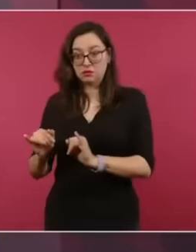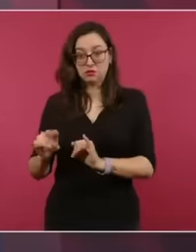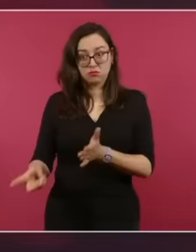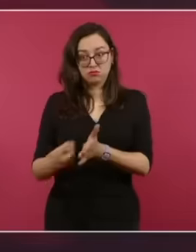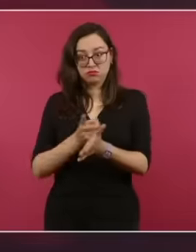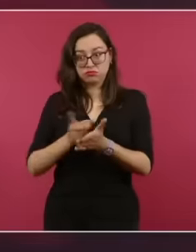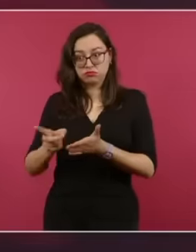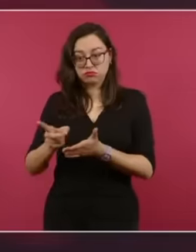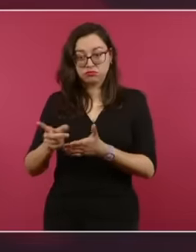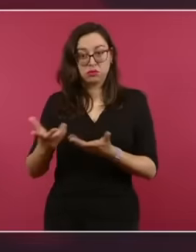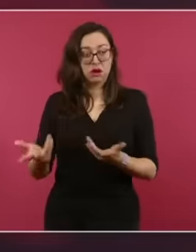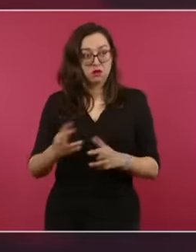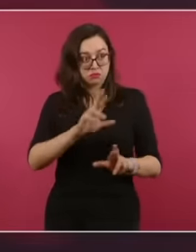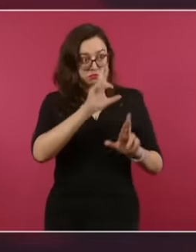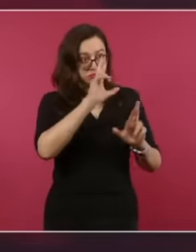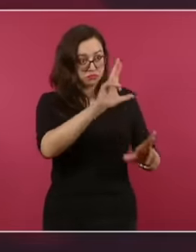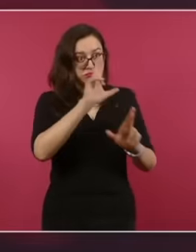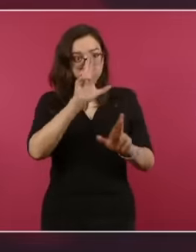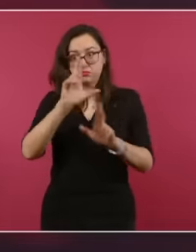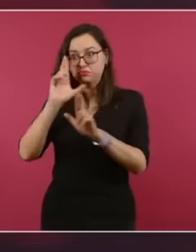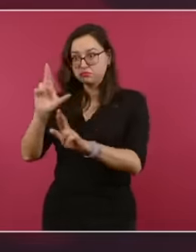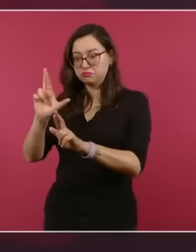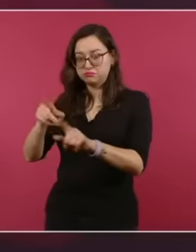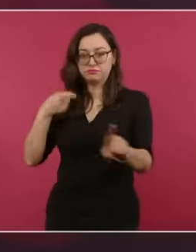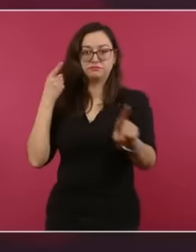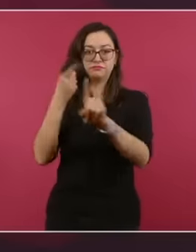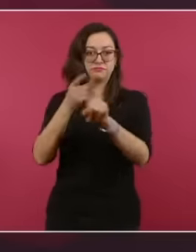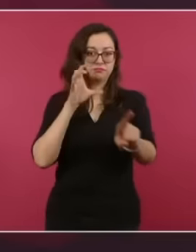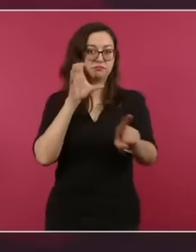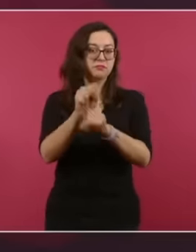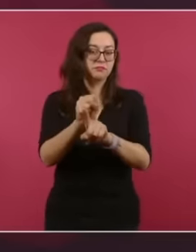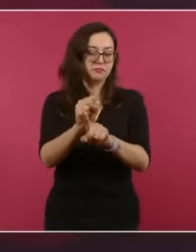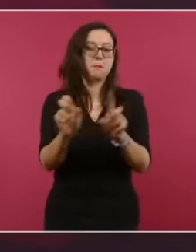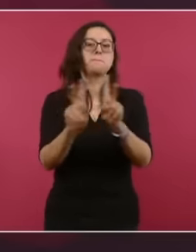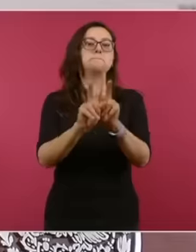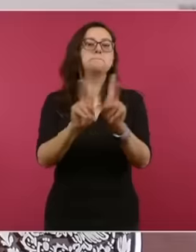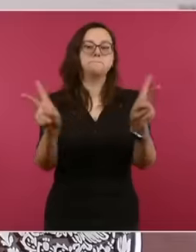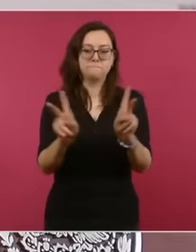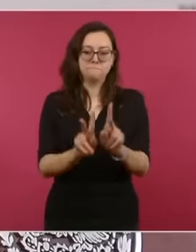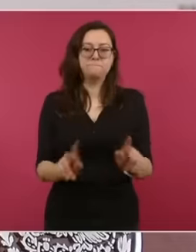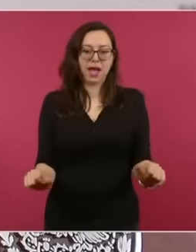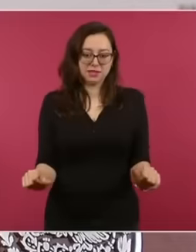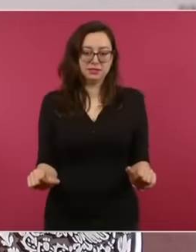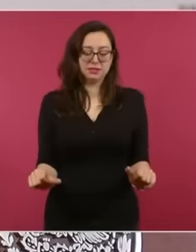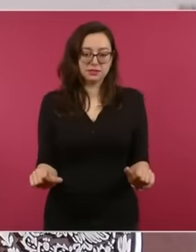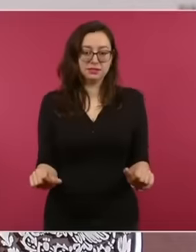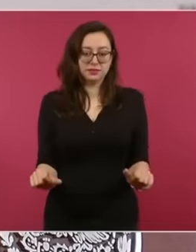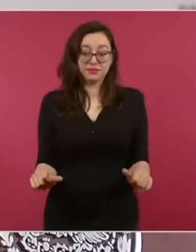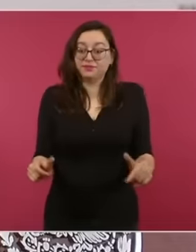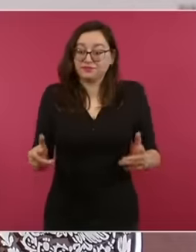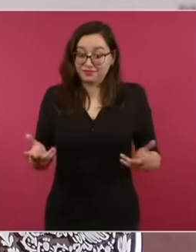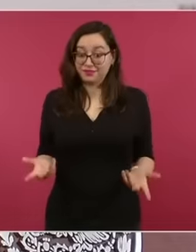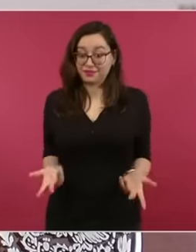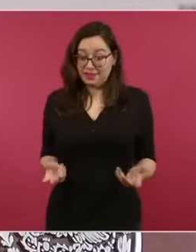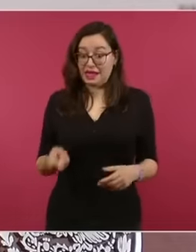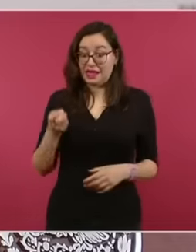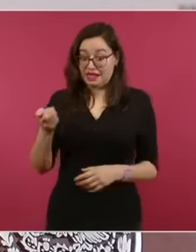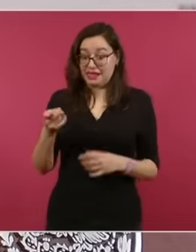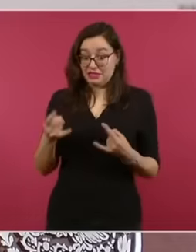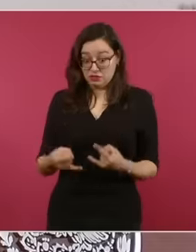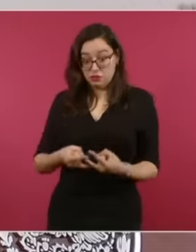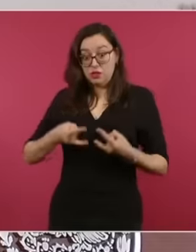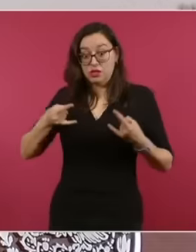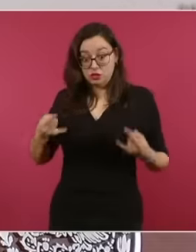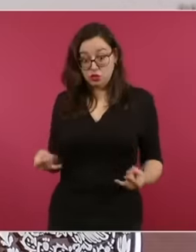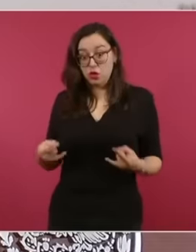peace So it is history But what has been the behavior